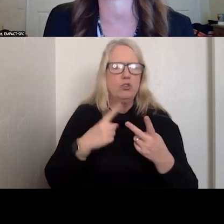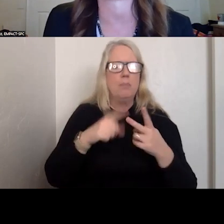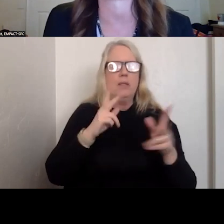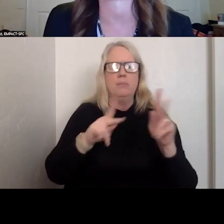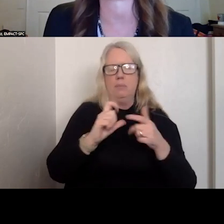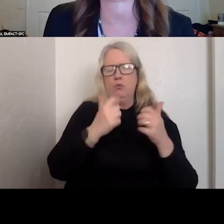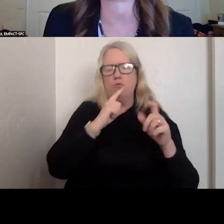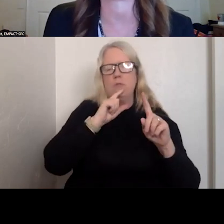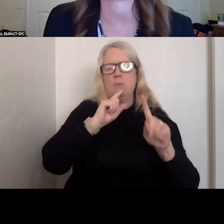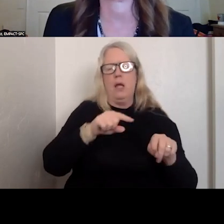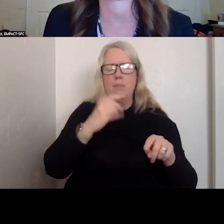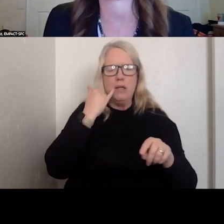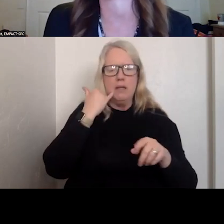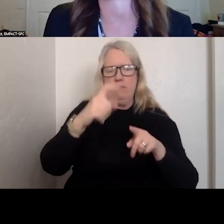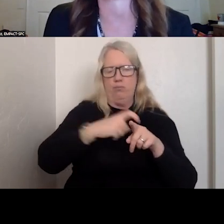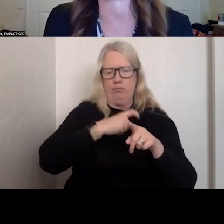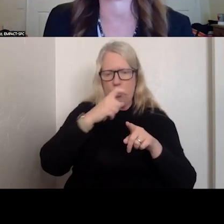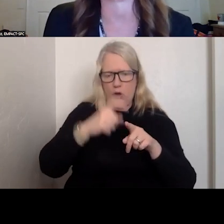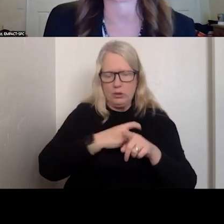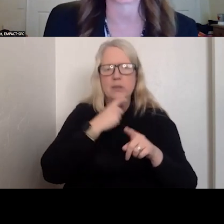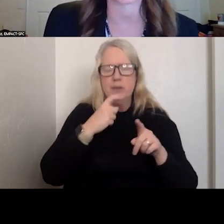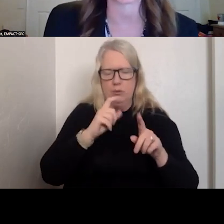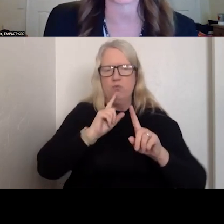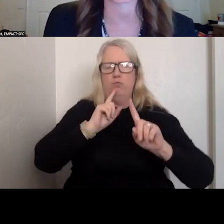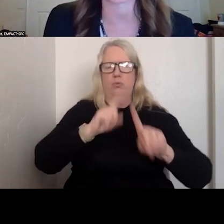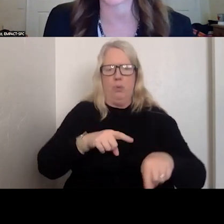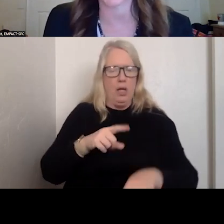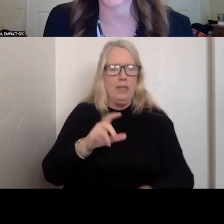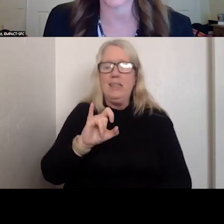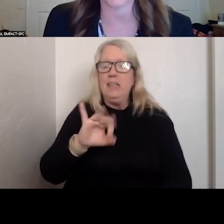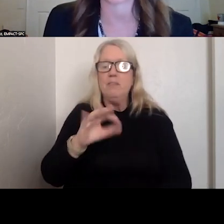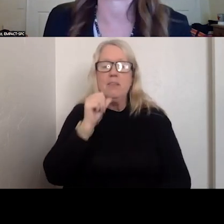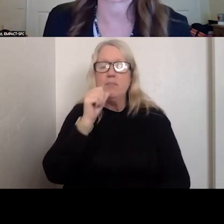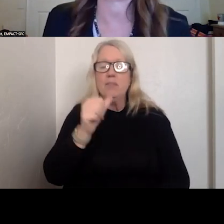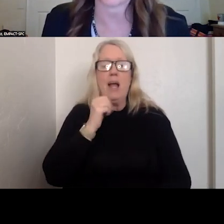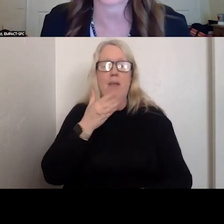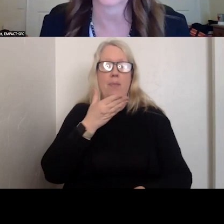CALLS RECEIVED. EVEN IF IT IS NOT A CLINICIAN, THEY HAVE ACCESS